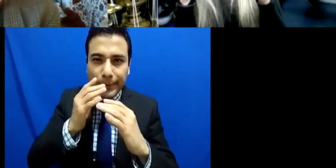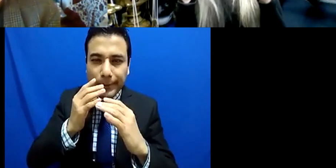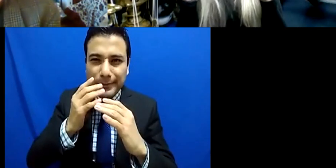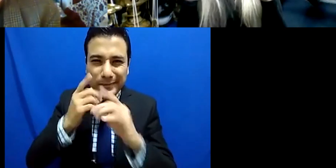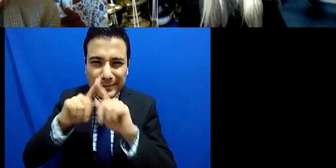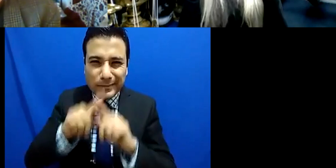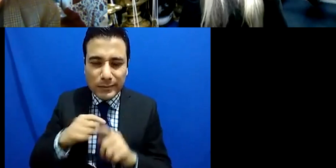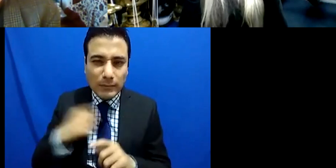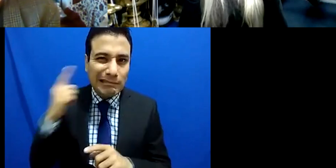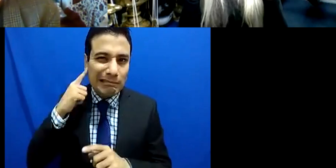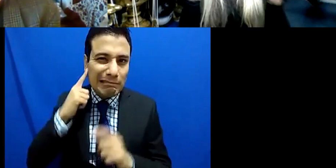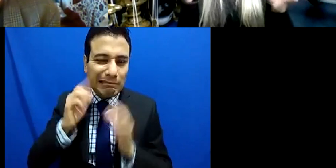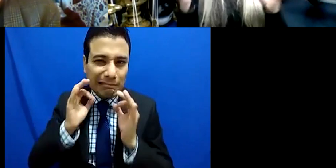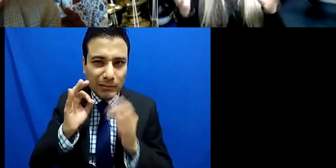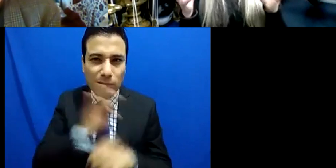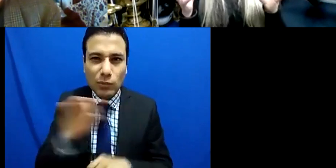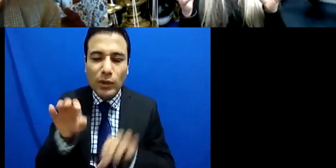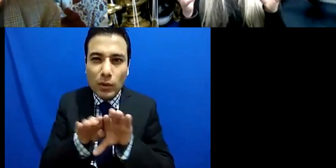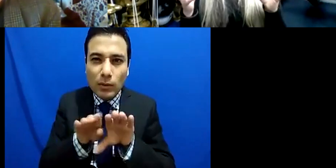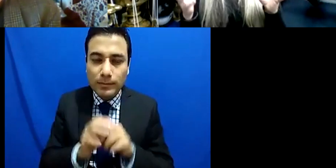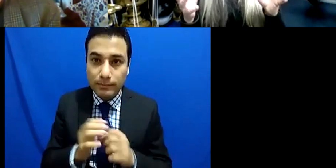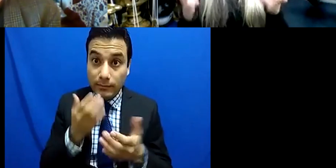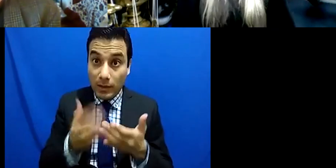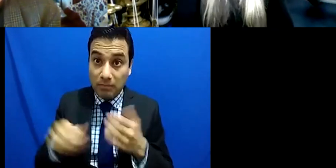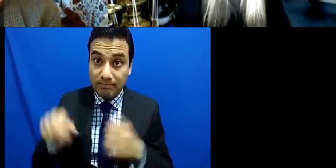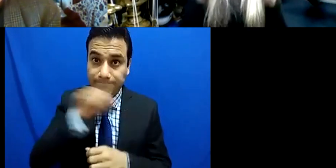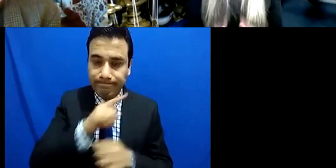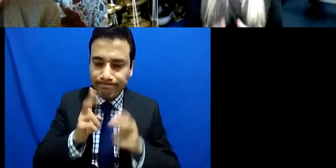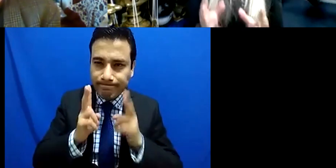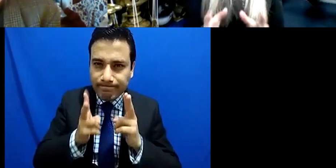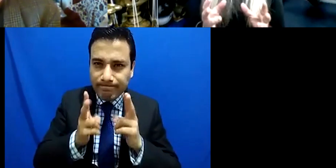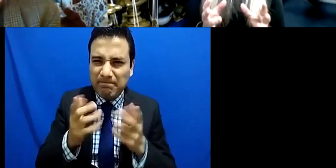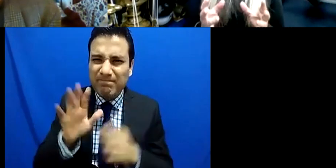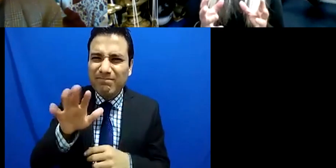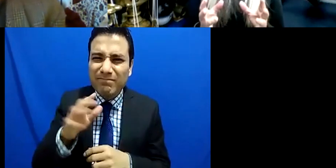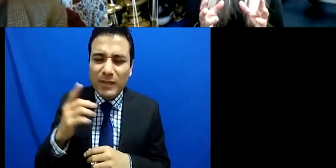so you know it it's really quite interesting, and I think that if we can really, you know,